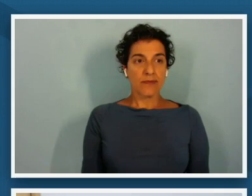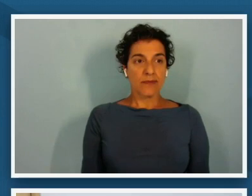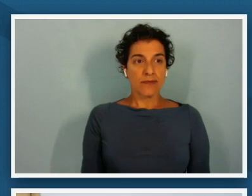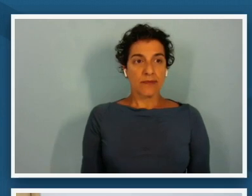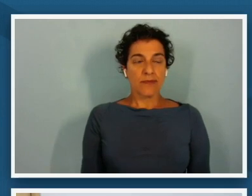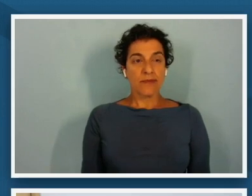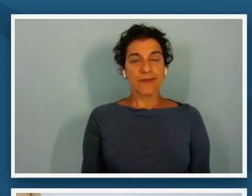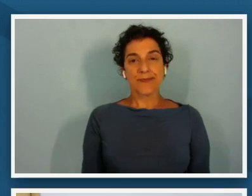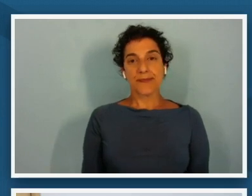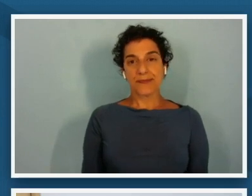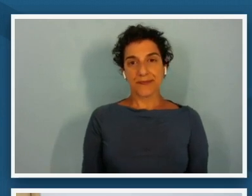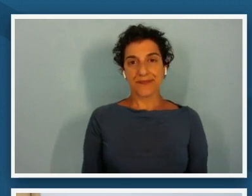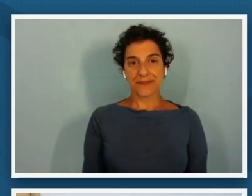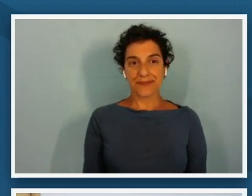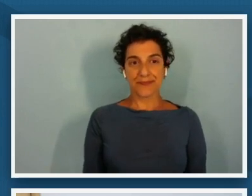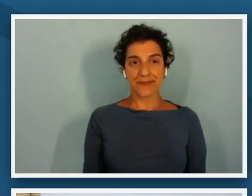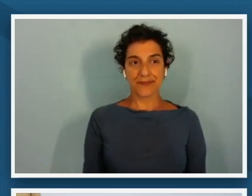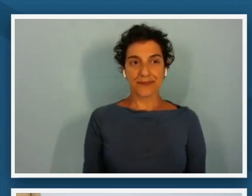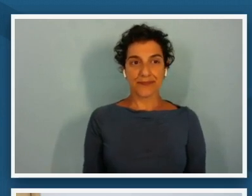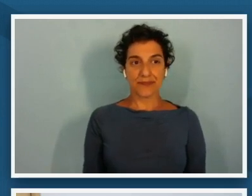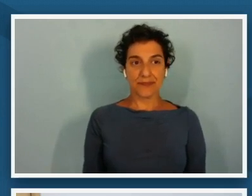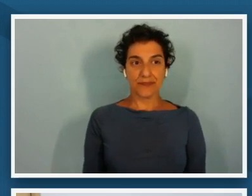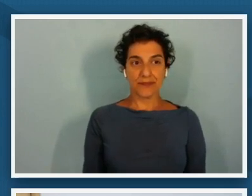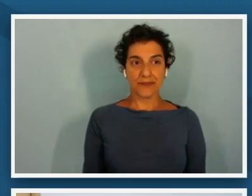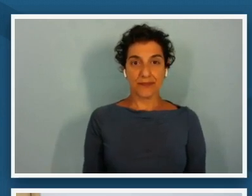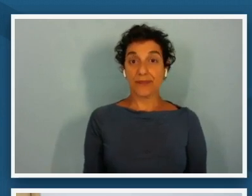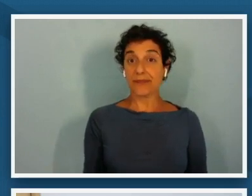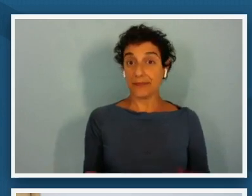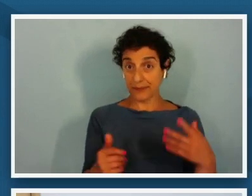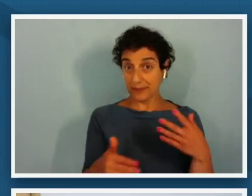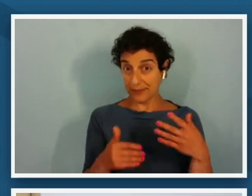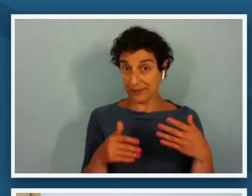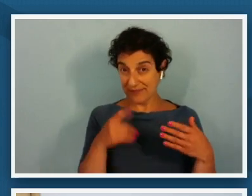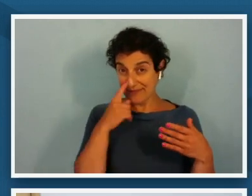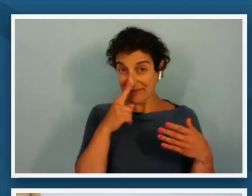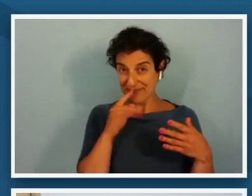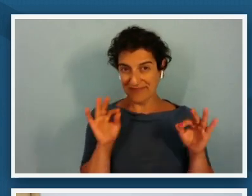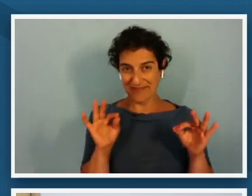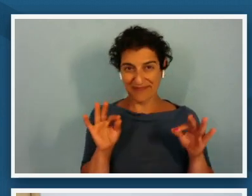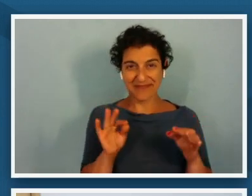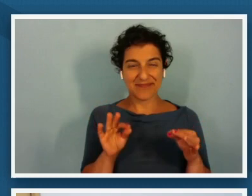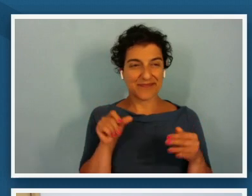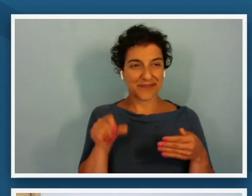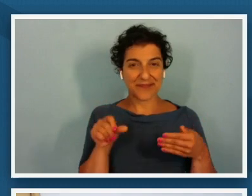and if you would just page ahead yes wonderful